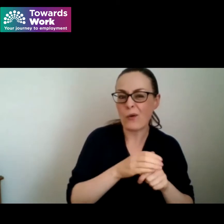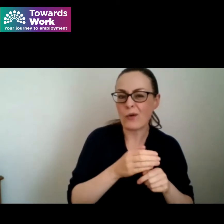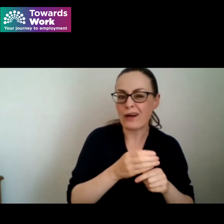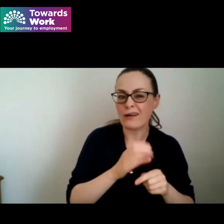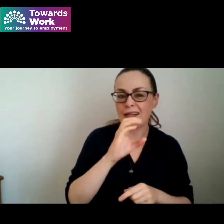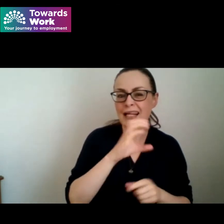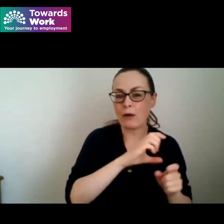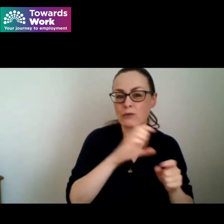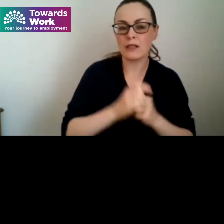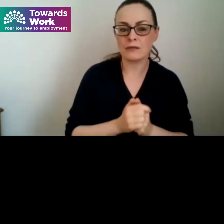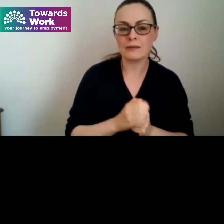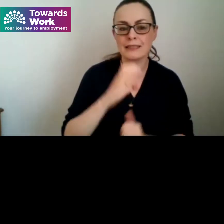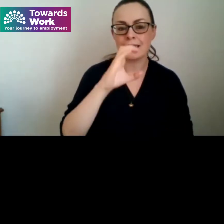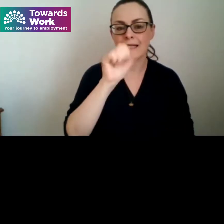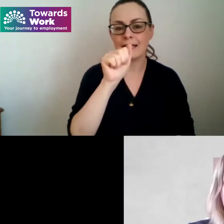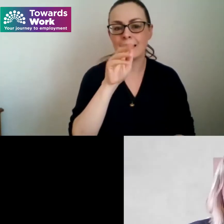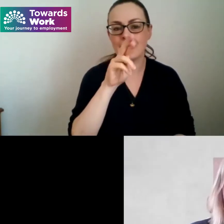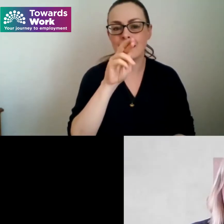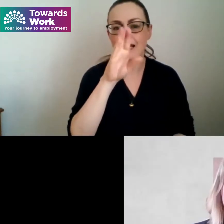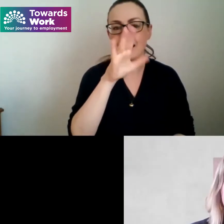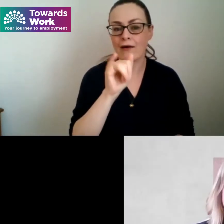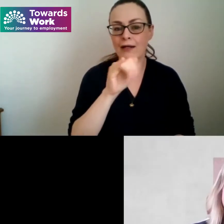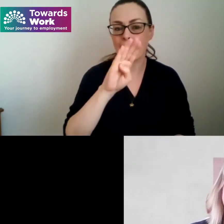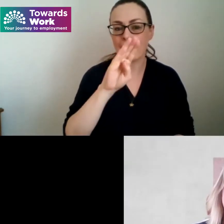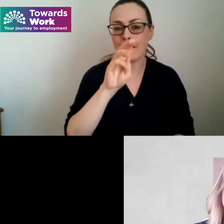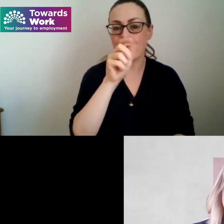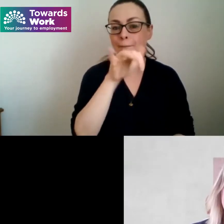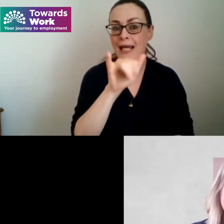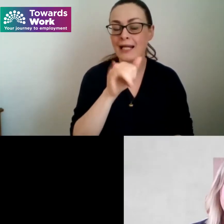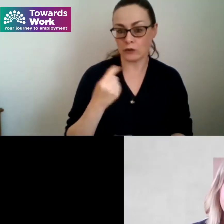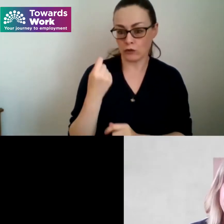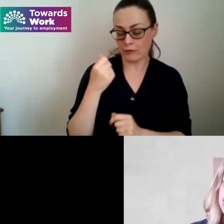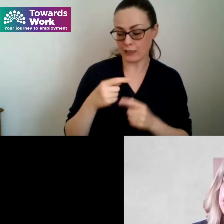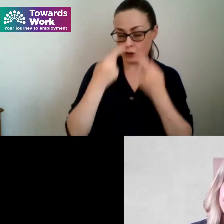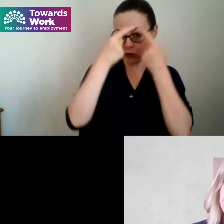Carly recently graduated from UCD with a master's in equality studies where she receives the